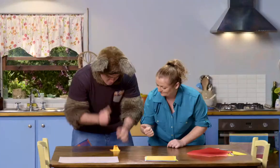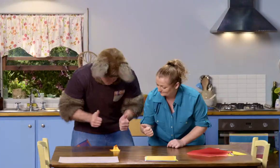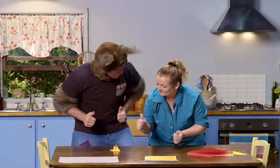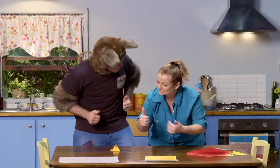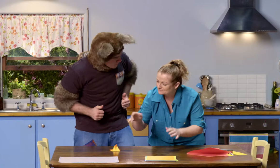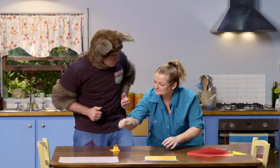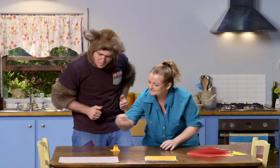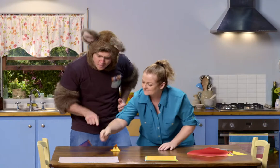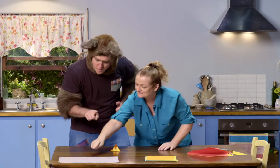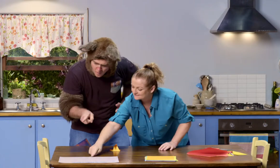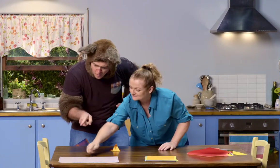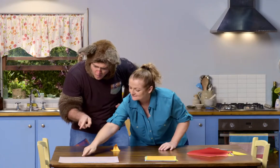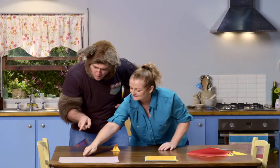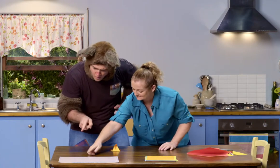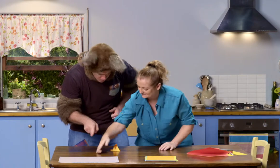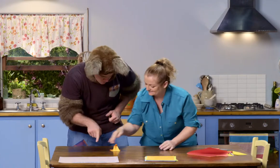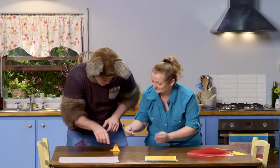Good. Good. What's next?